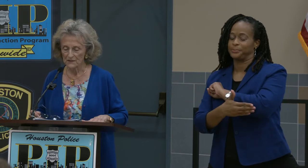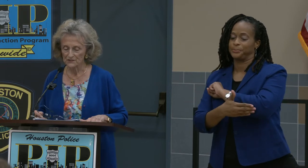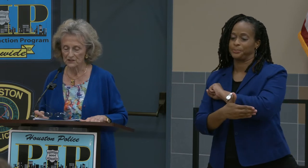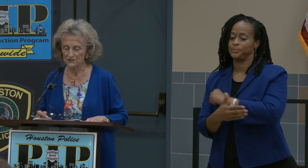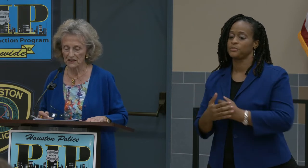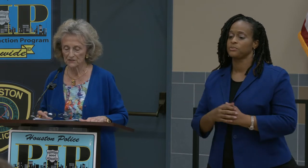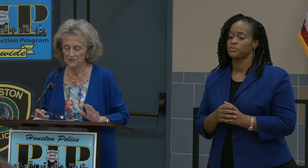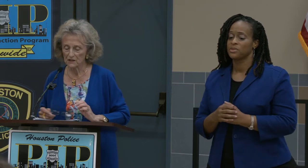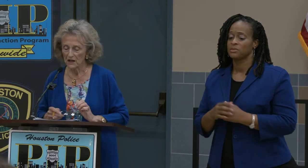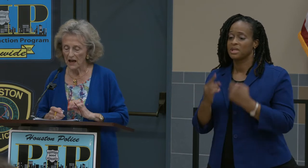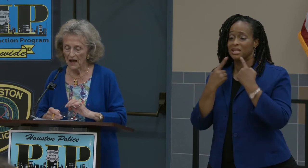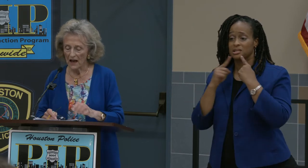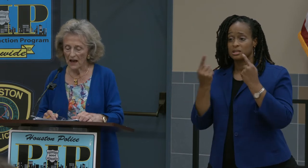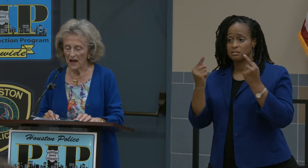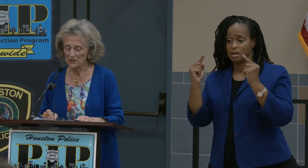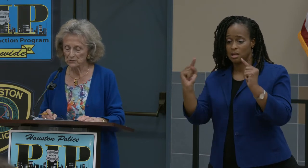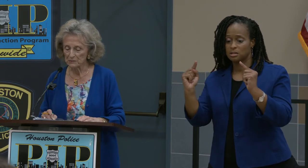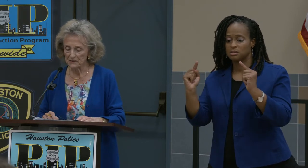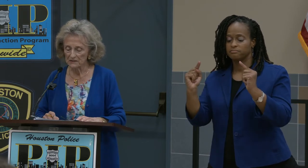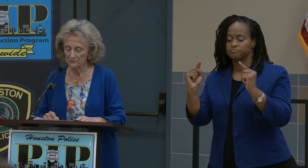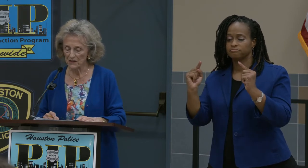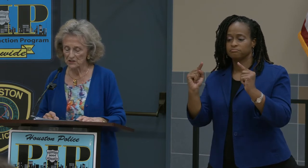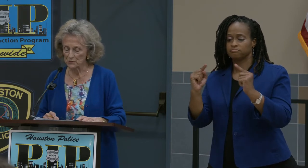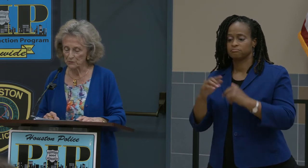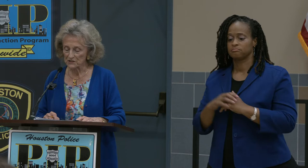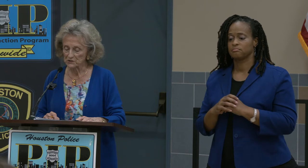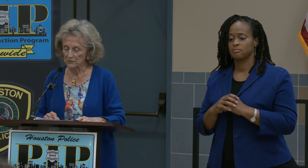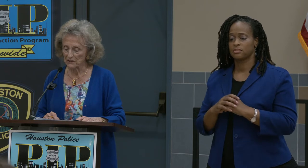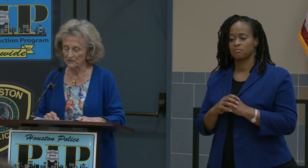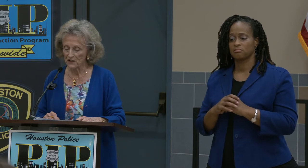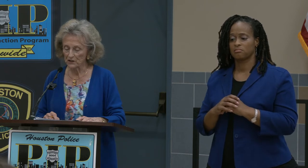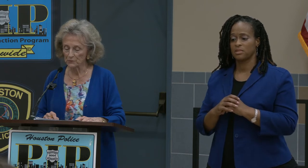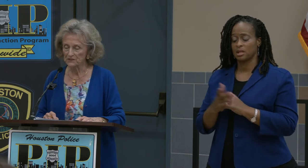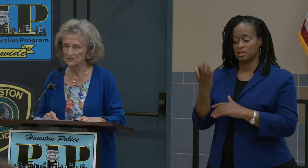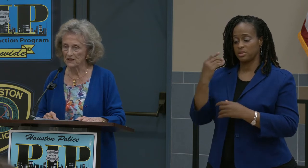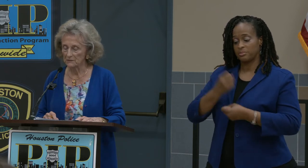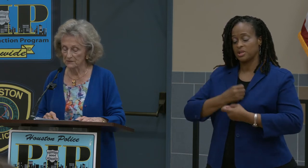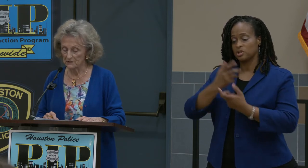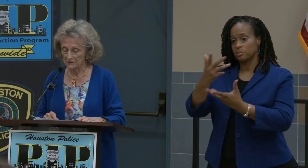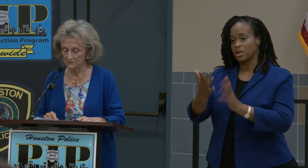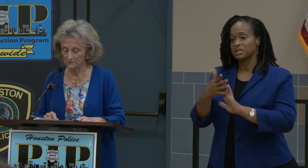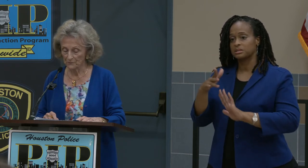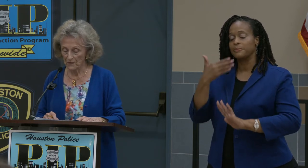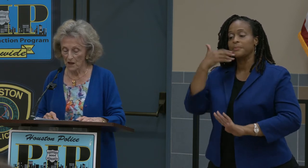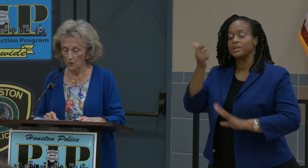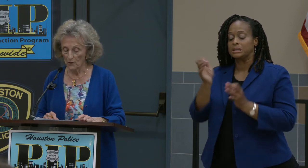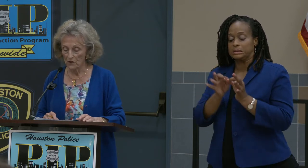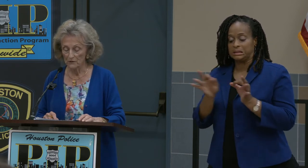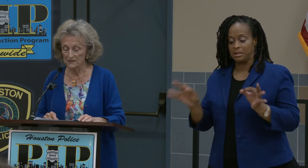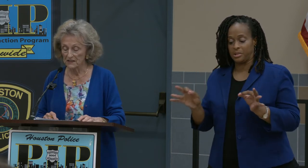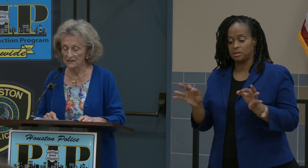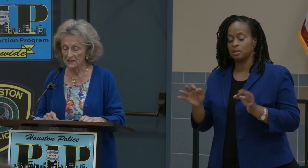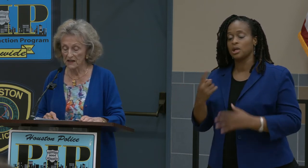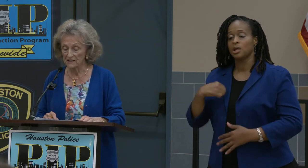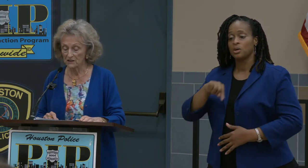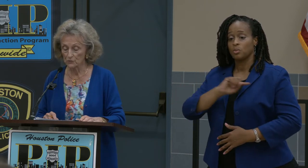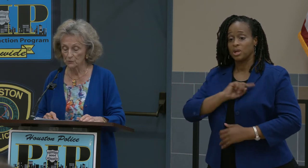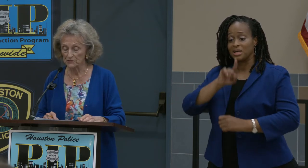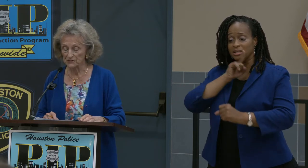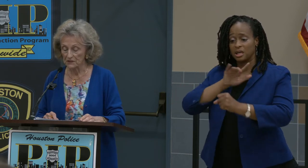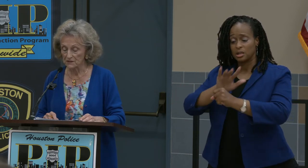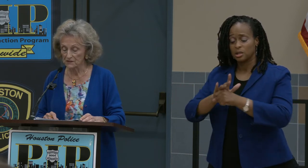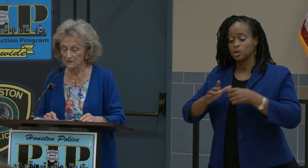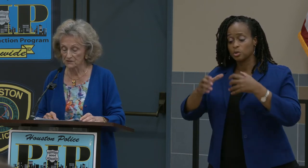The success has been expressed by the following statement: We are a dedicated group of citizens